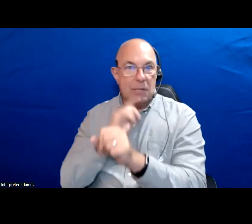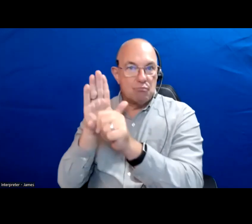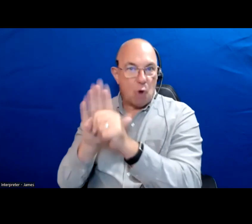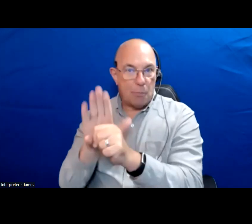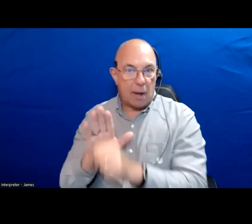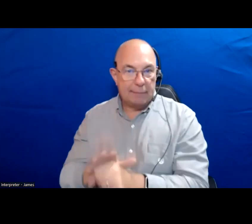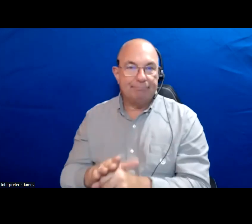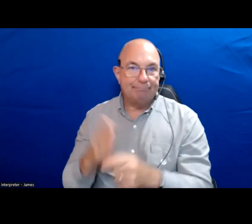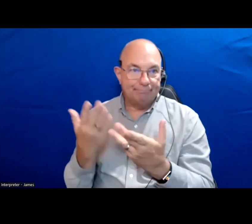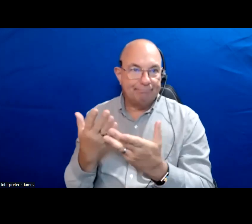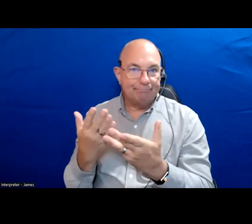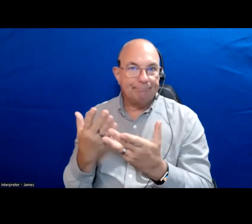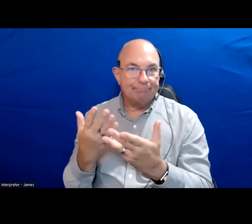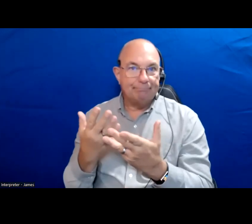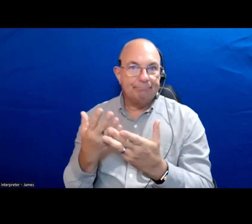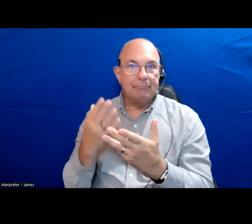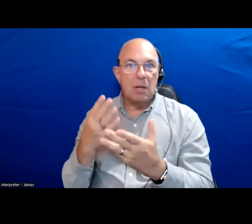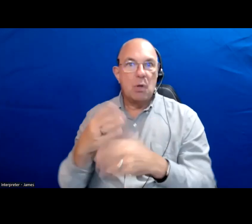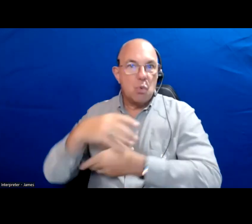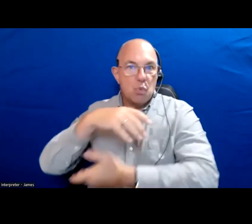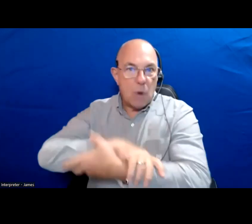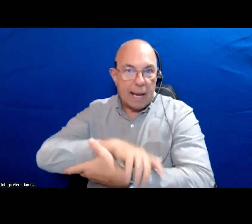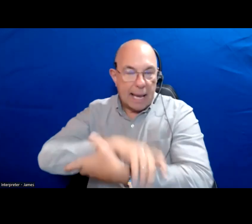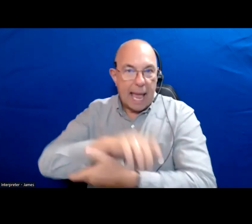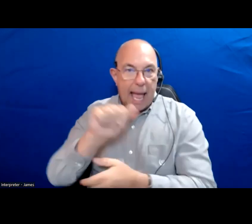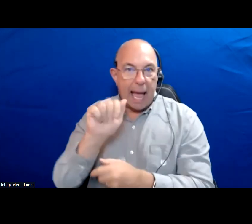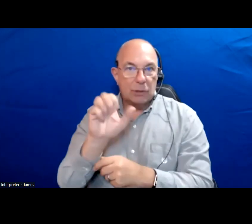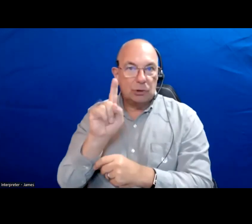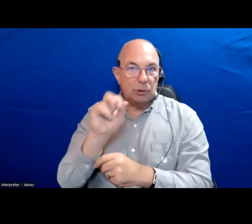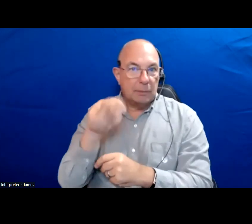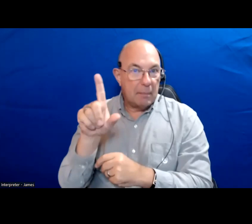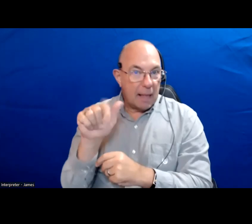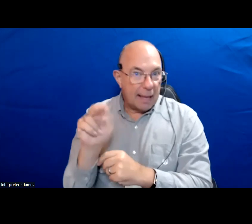form of the reconciliation action plan.